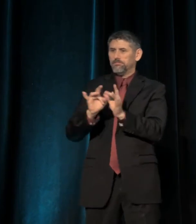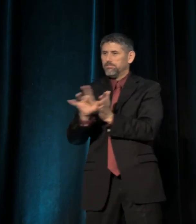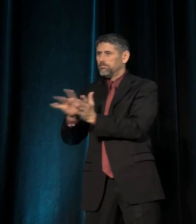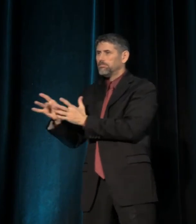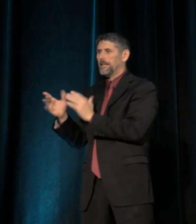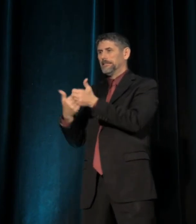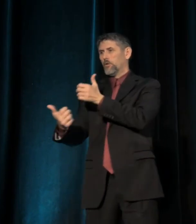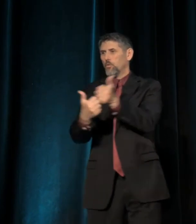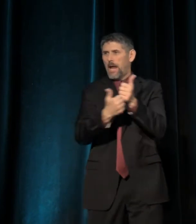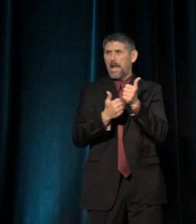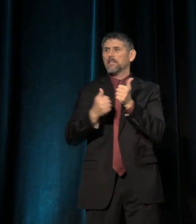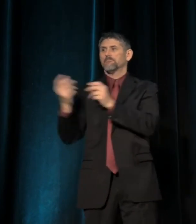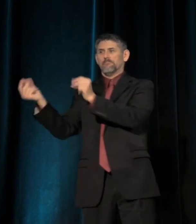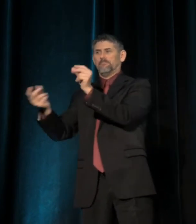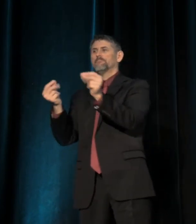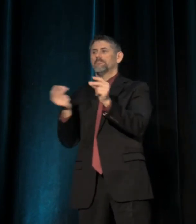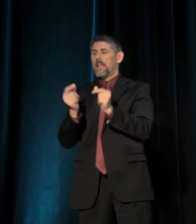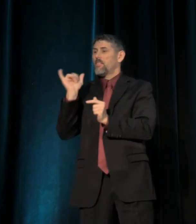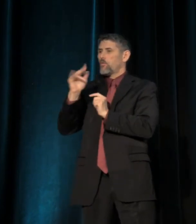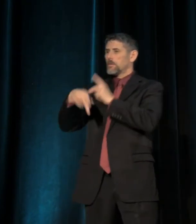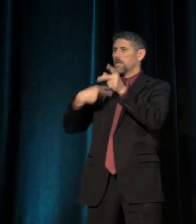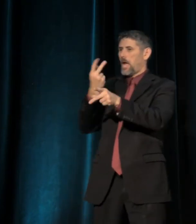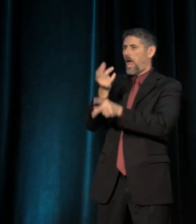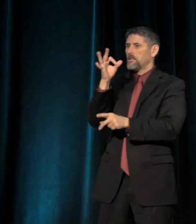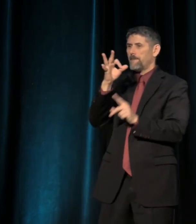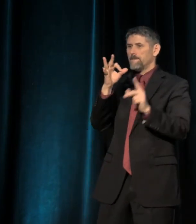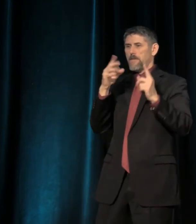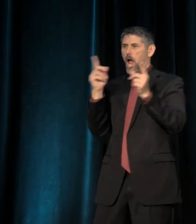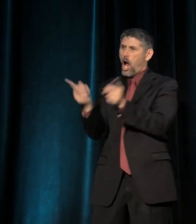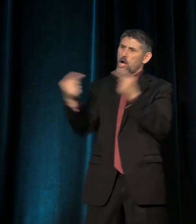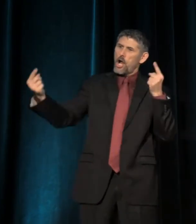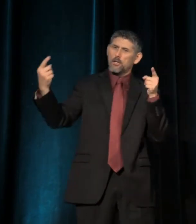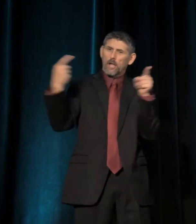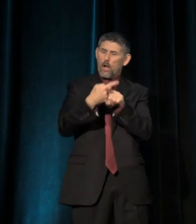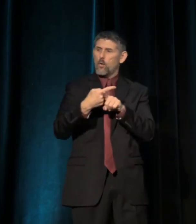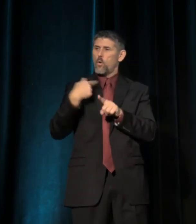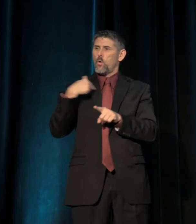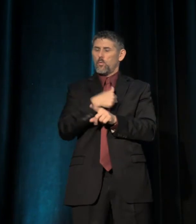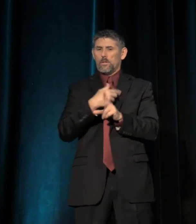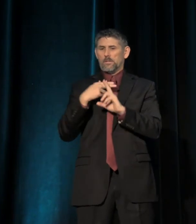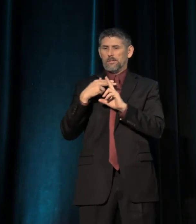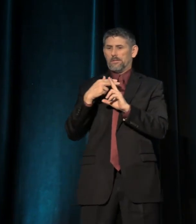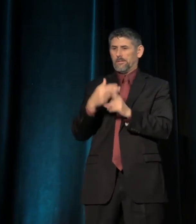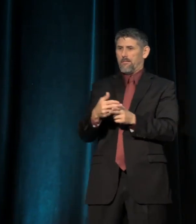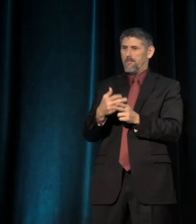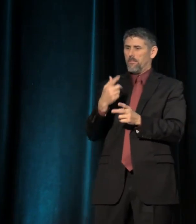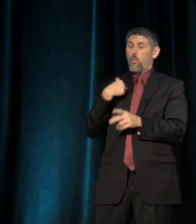And so these are the kinds of contradictions that we're being called to confront.